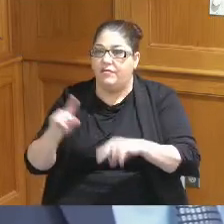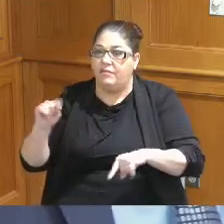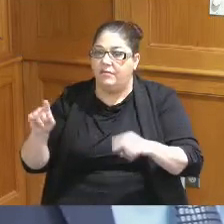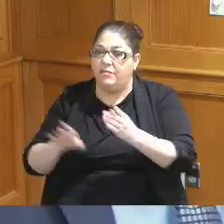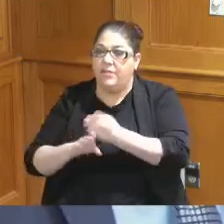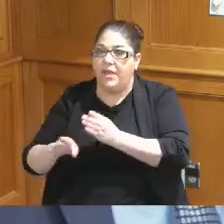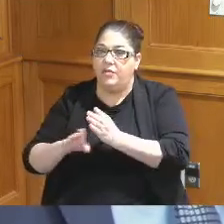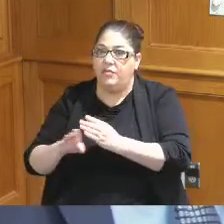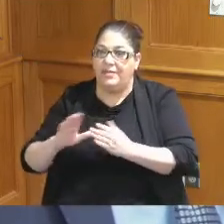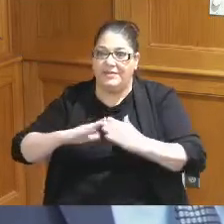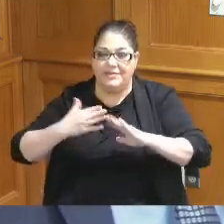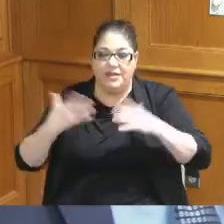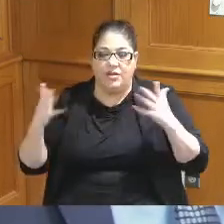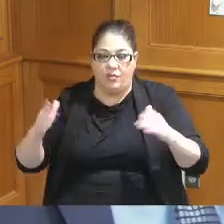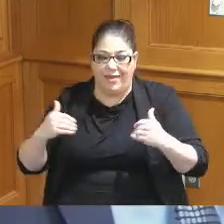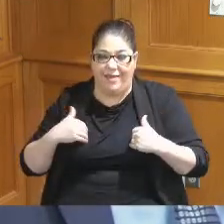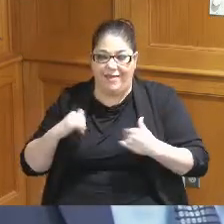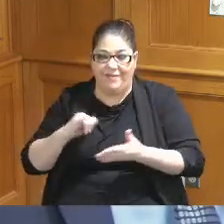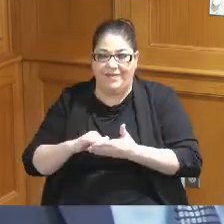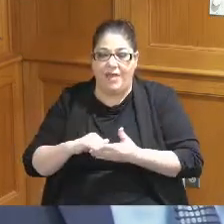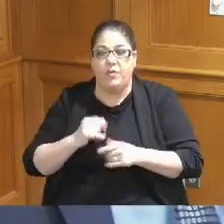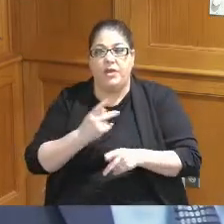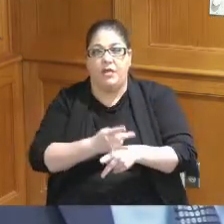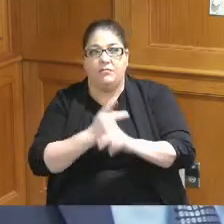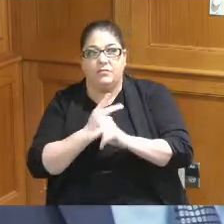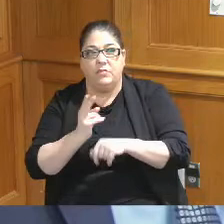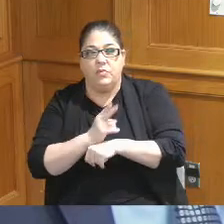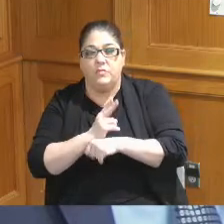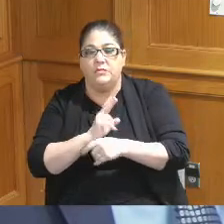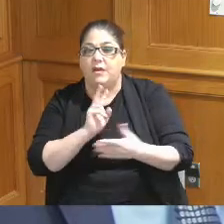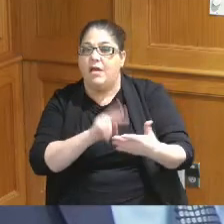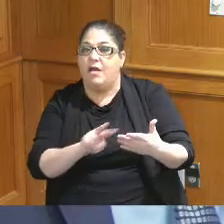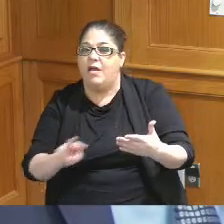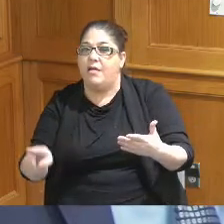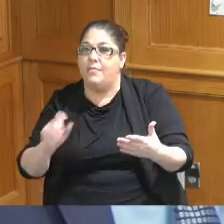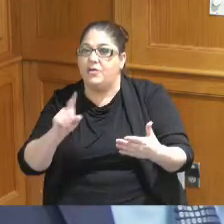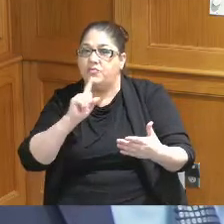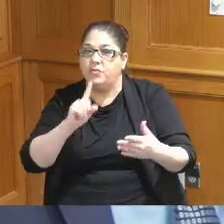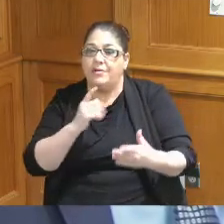the city already has it so we can utilize that tool to make sure that we've got inclusion on